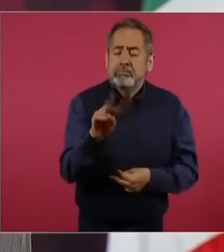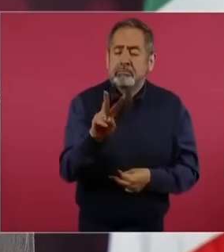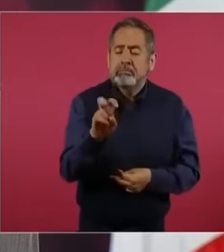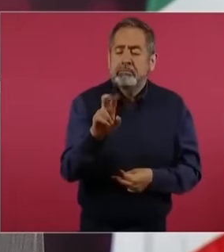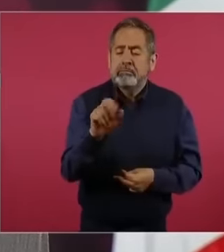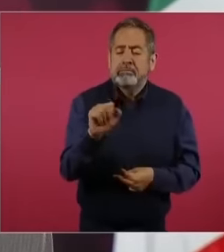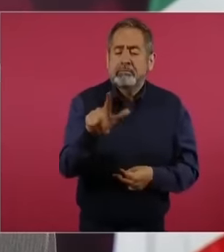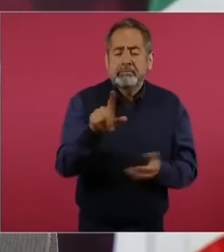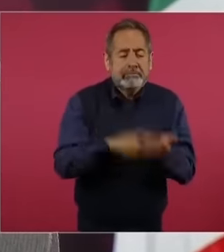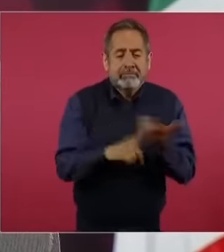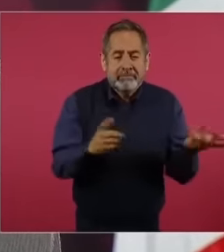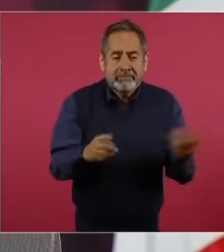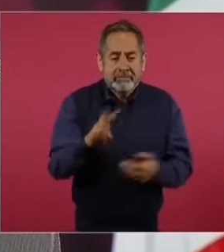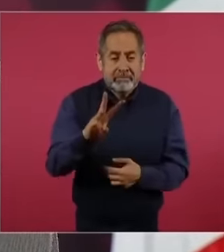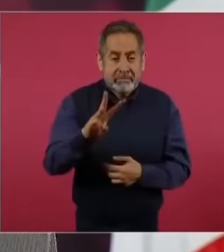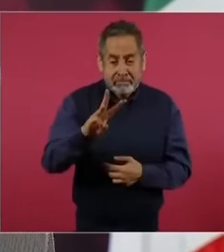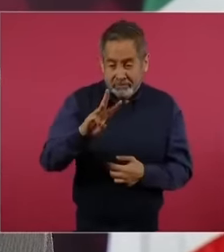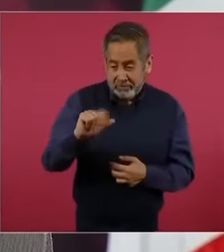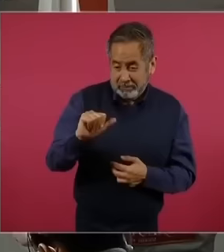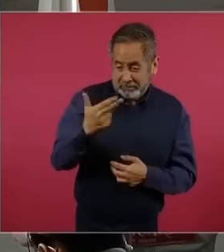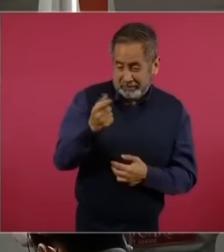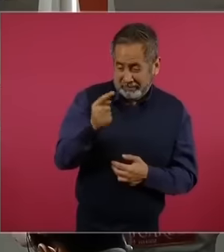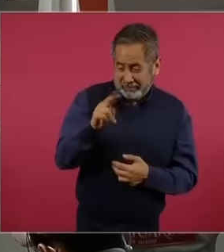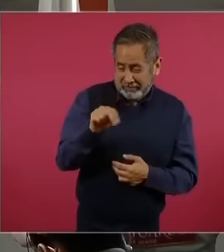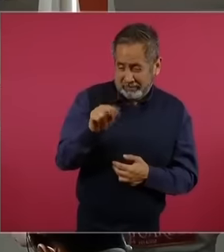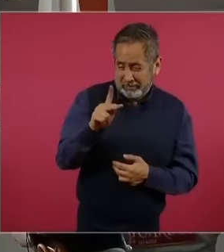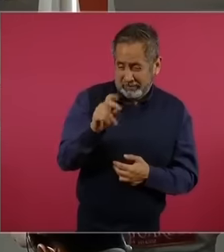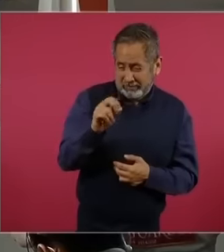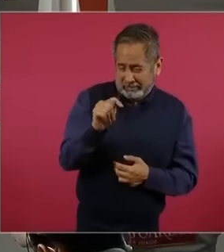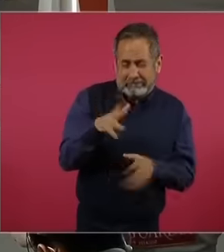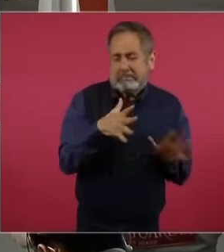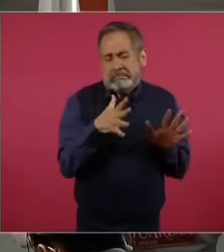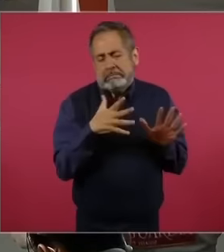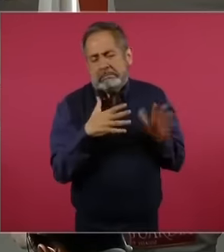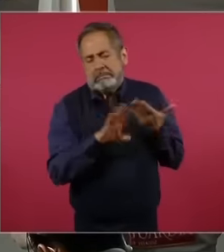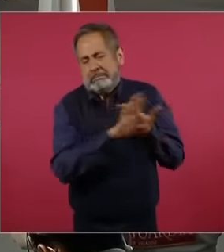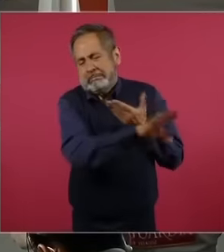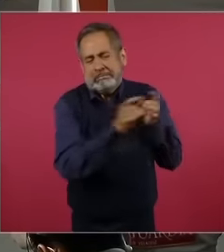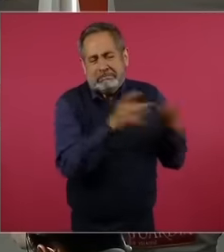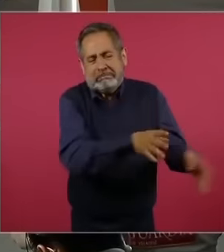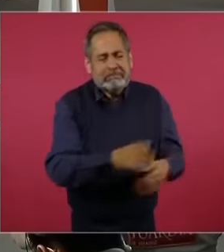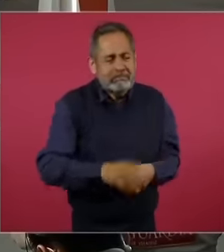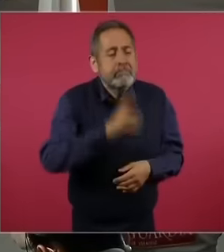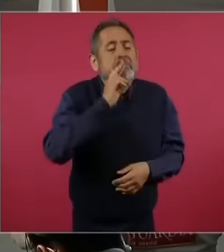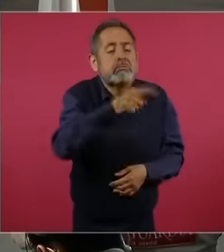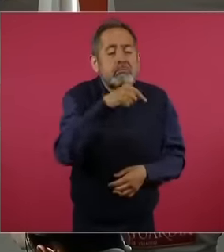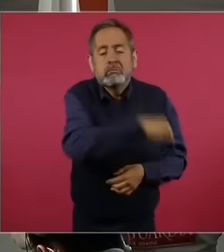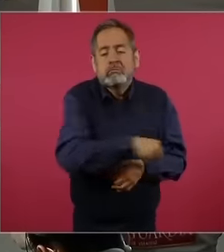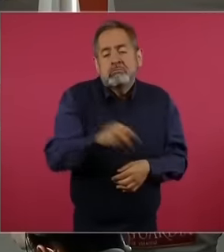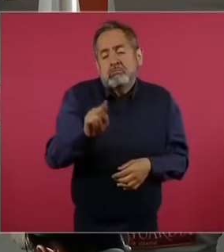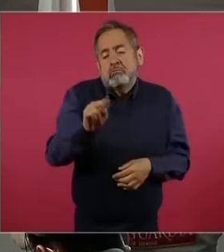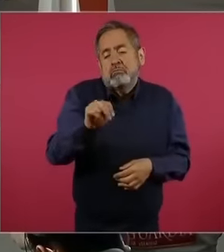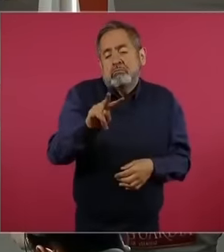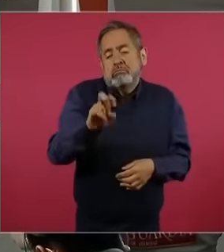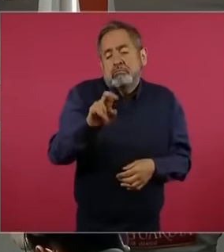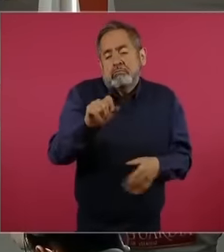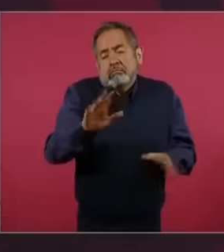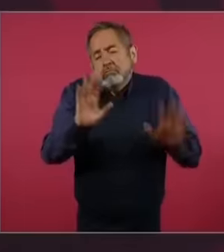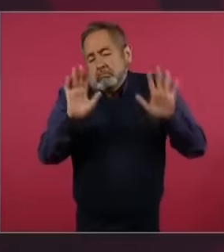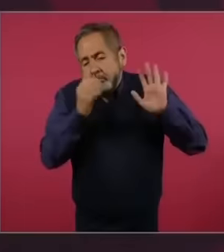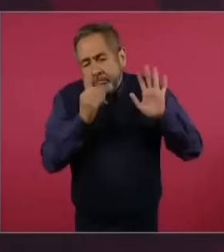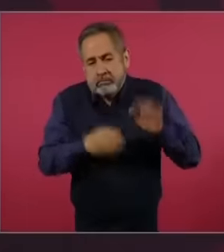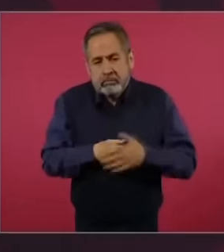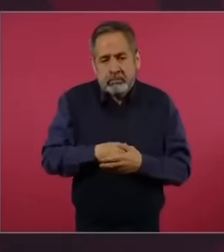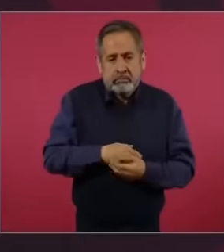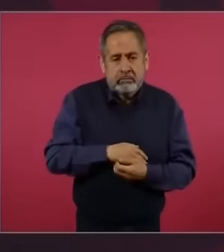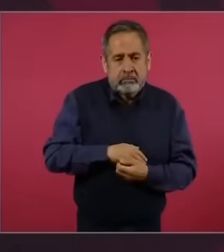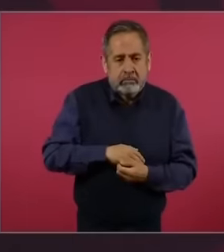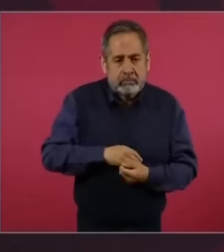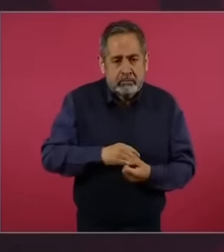Post. Of course, El Financiero is much better than the Wall Street